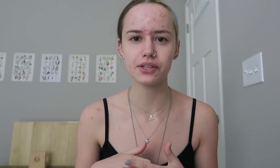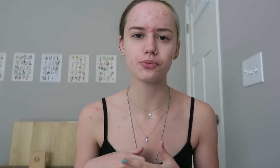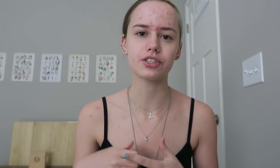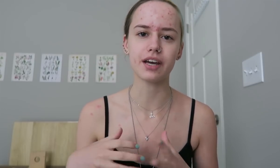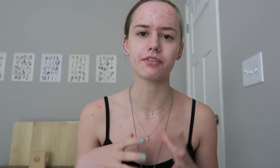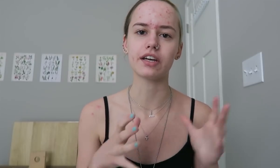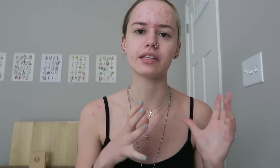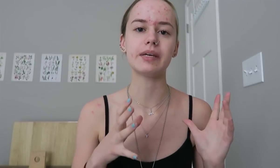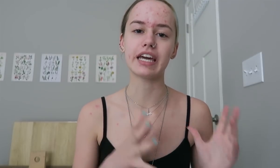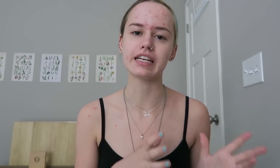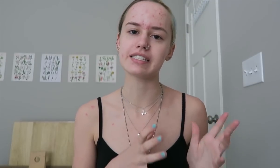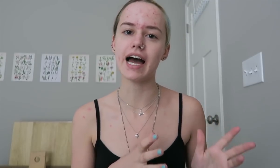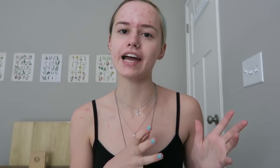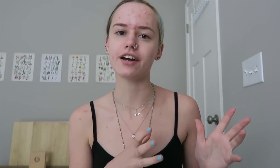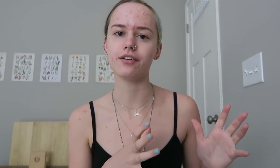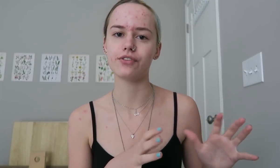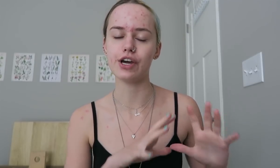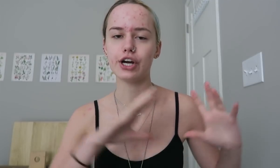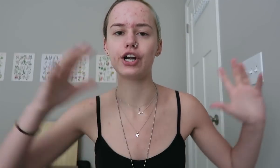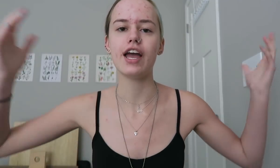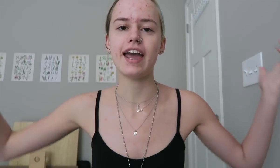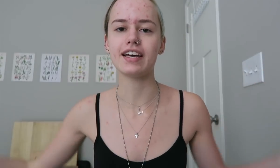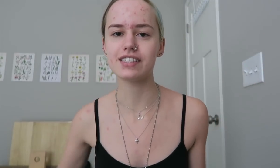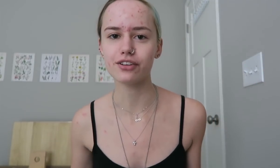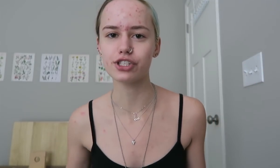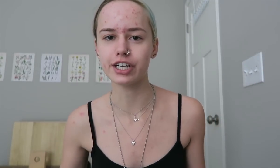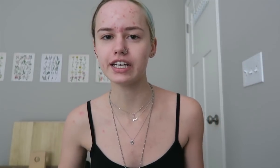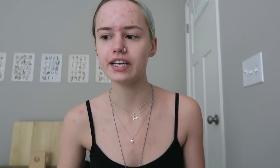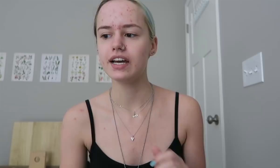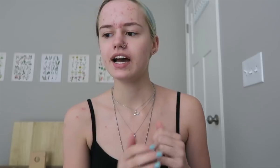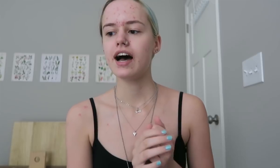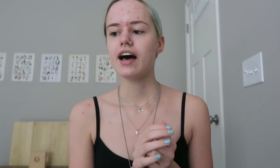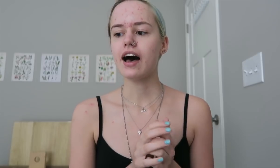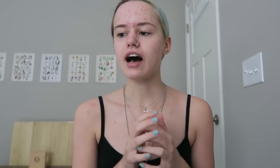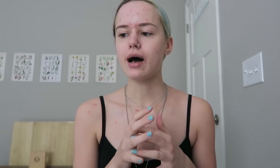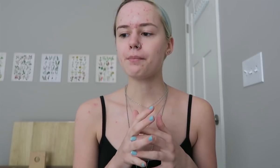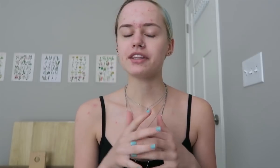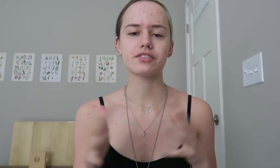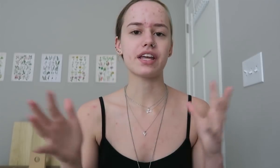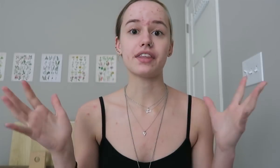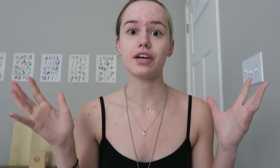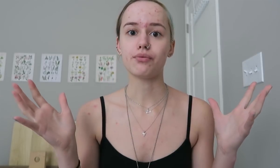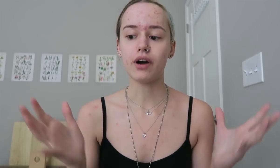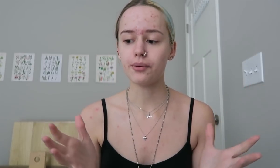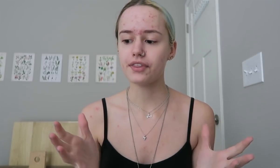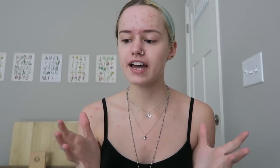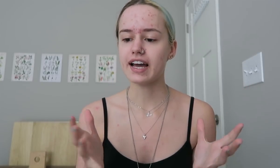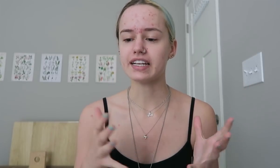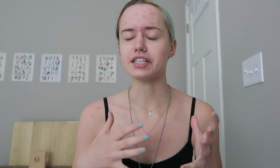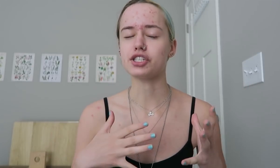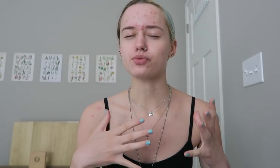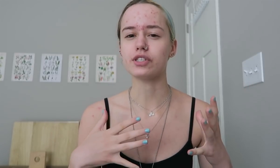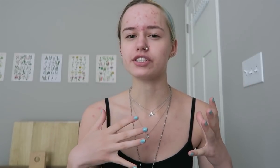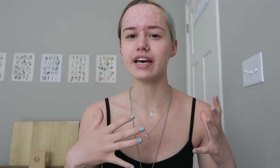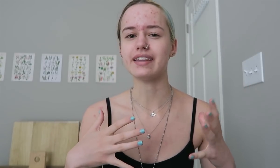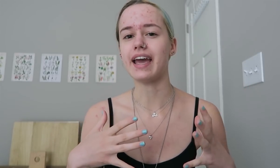were definitely on the beginning side of their ASL journey. Um, And there's nothing wrong with that, I guess I just I wished that